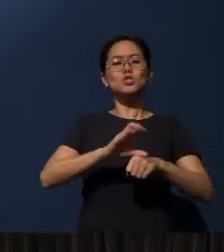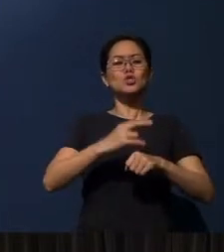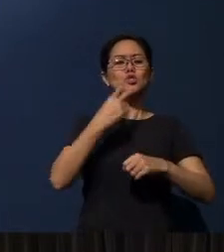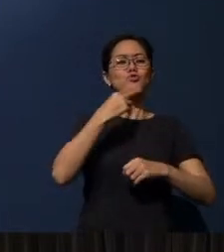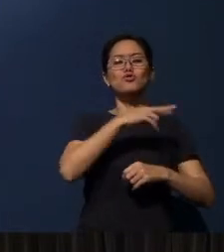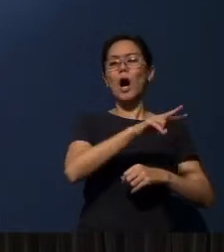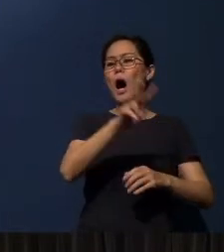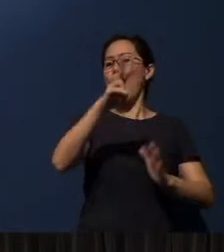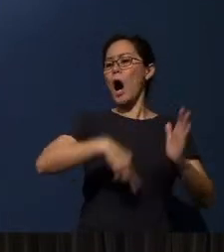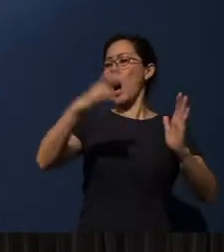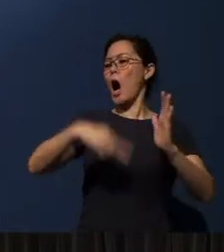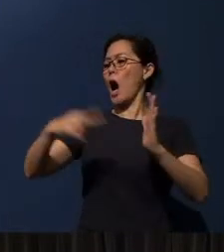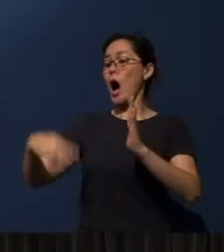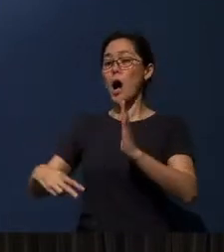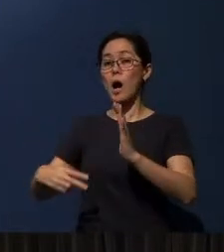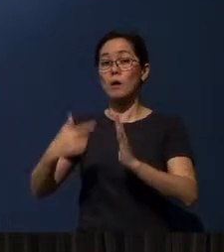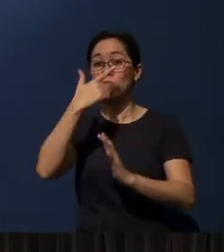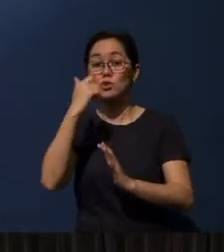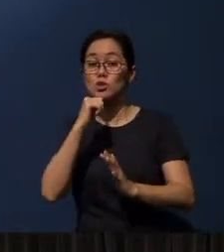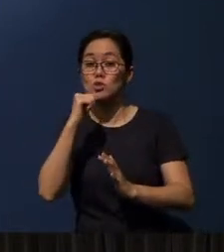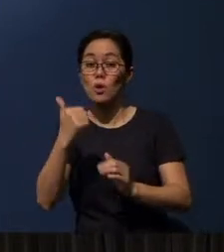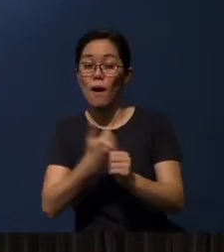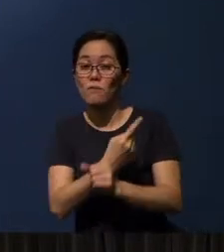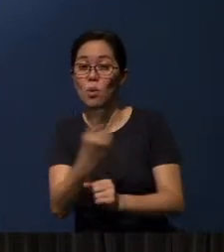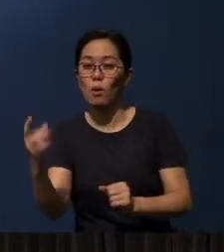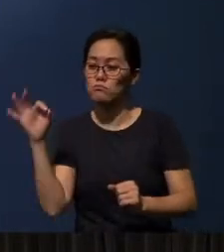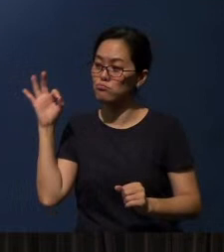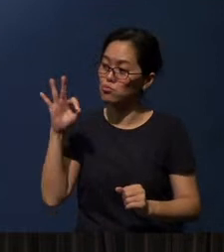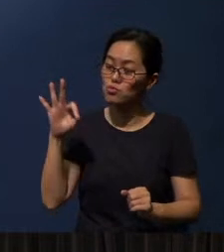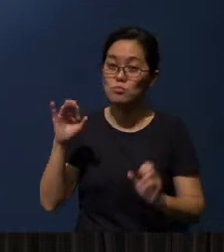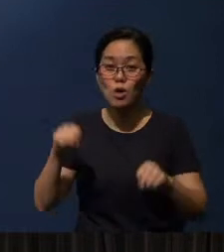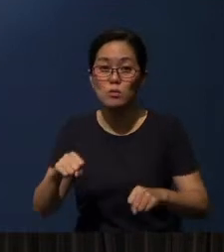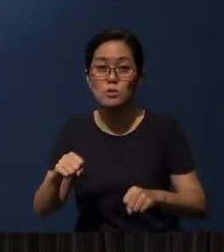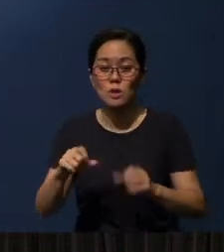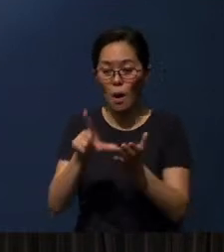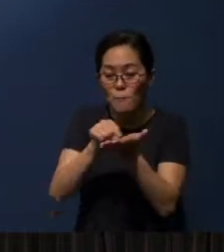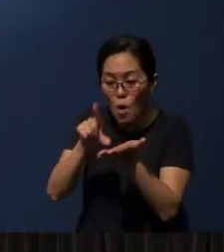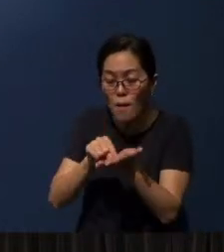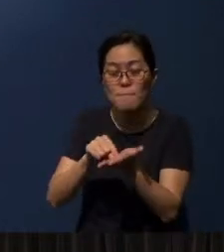Because nobody at that time (could) print the Bible so that everybody (could) have a copy of their own Bible.